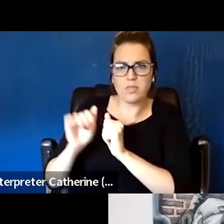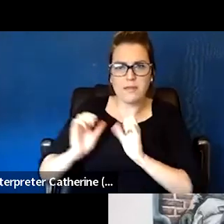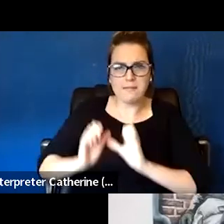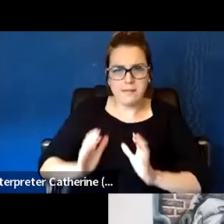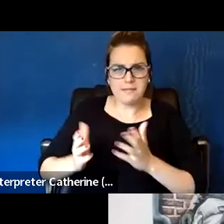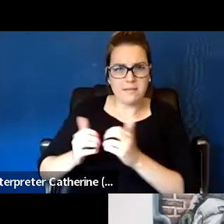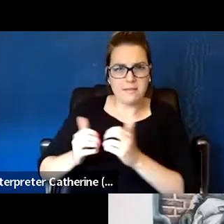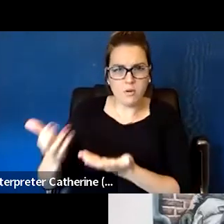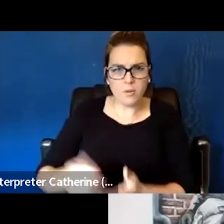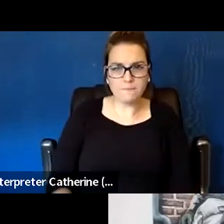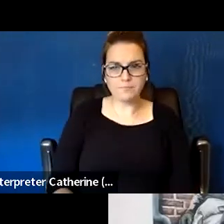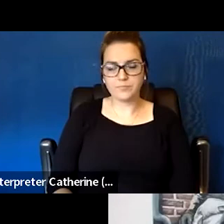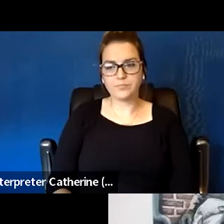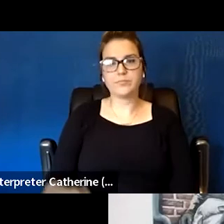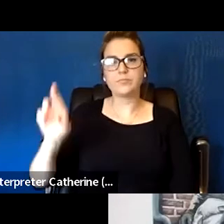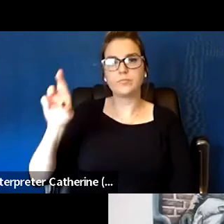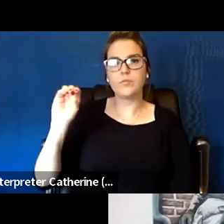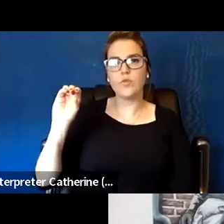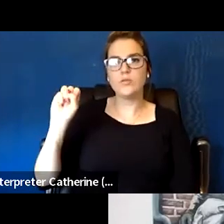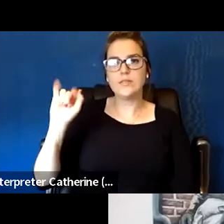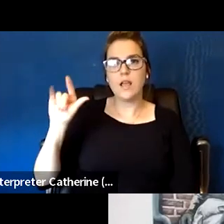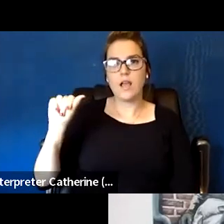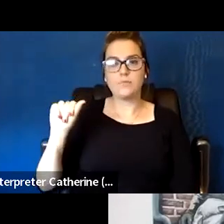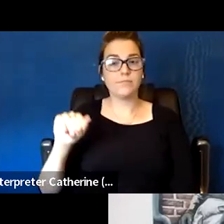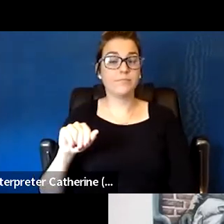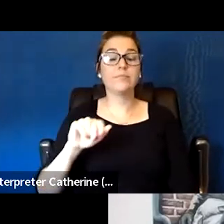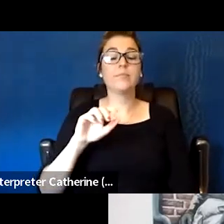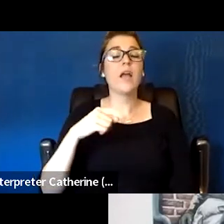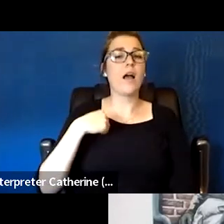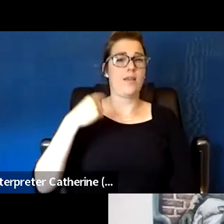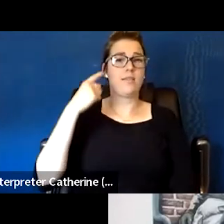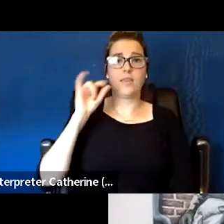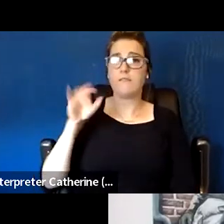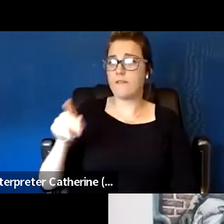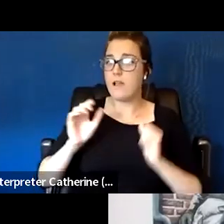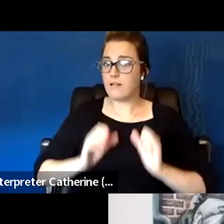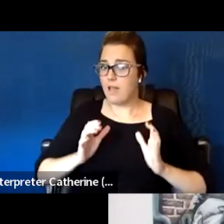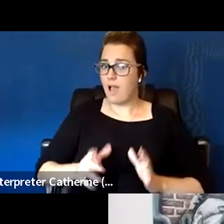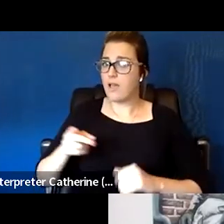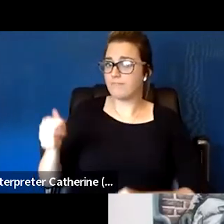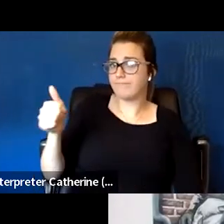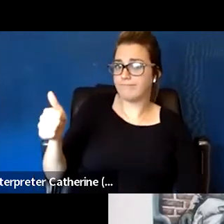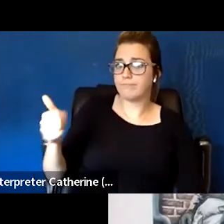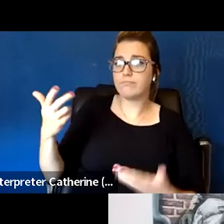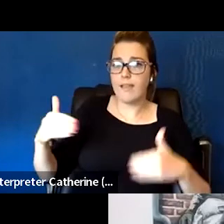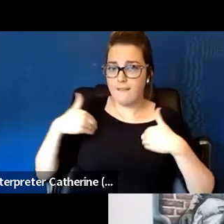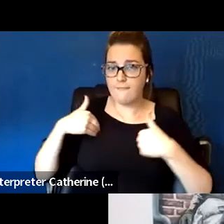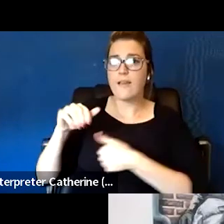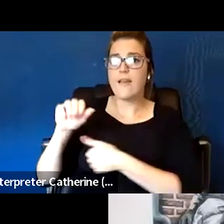So I really think that when working one-on-one with someone who has SMI and experiencing SUD